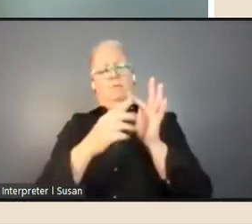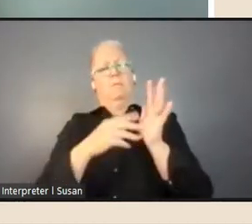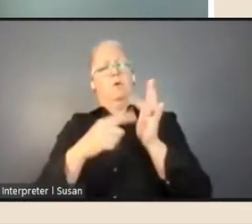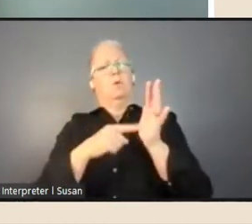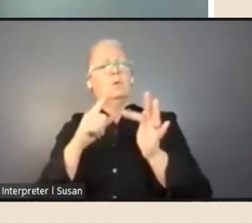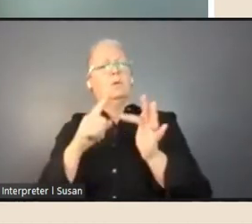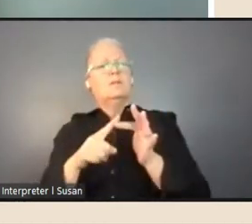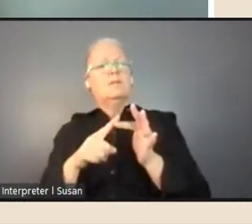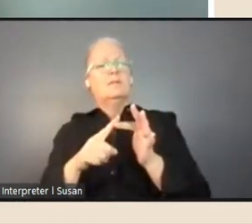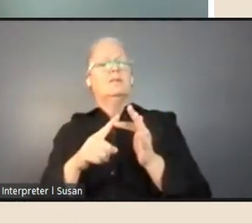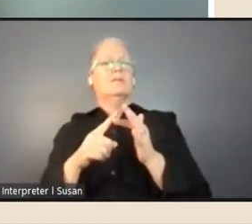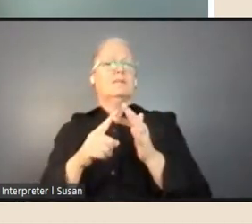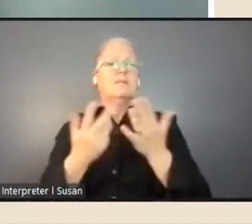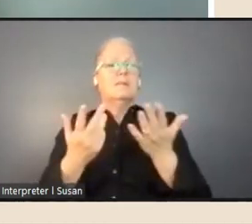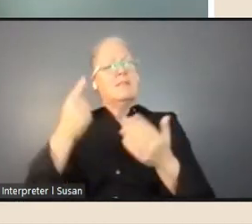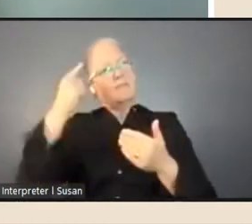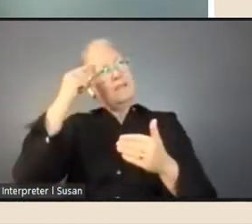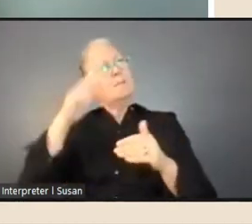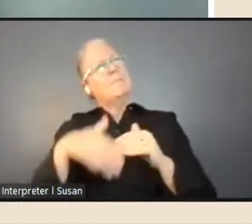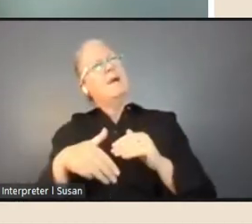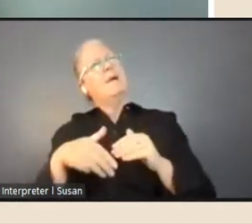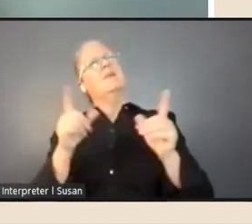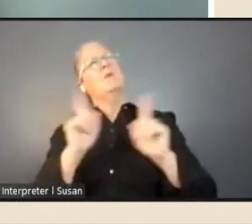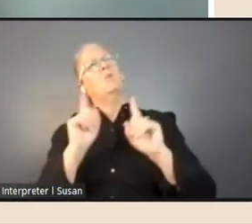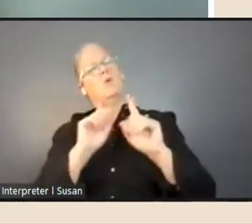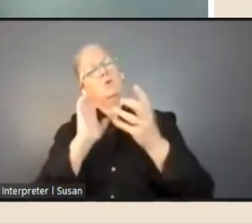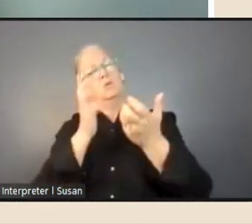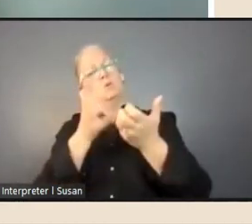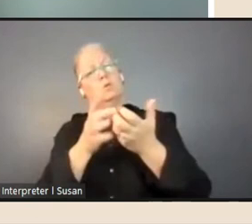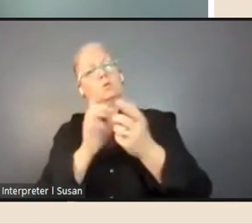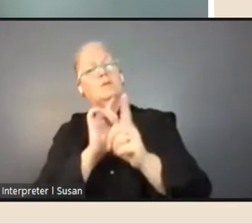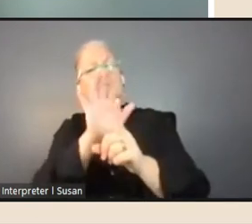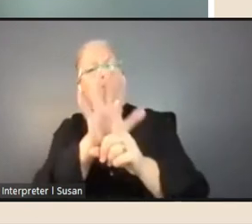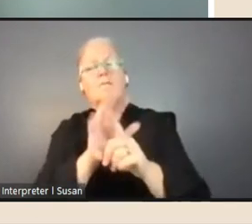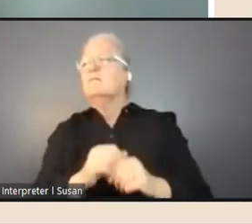need to think about what works for you in person. What are the kind of activities that will work